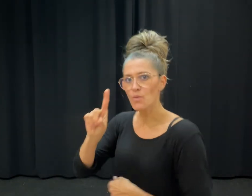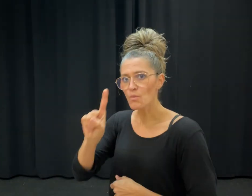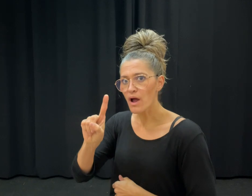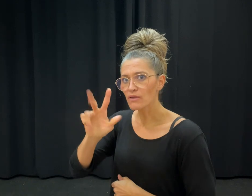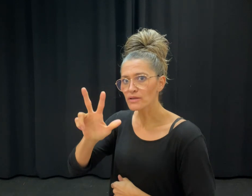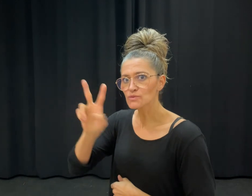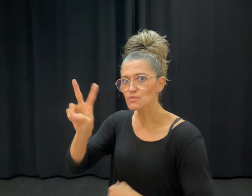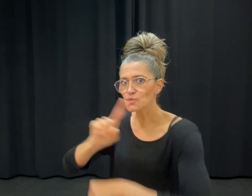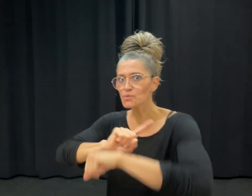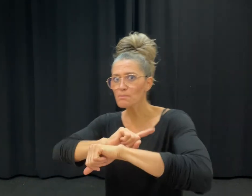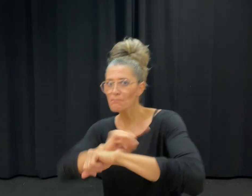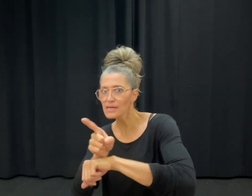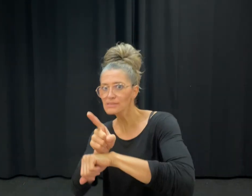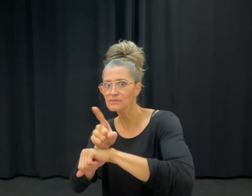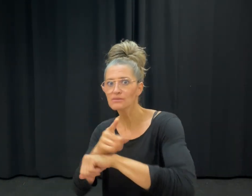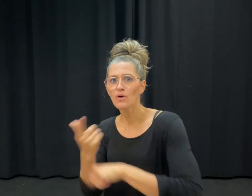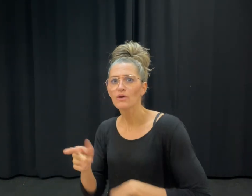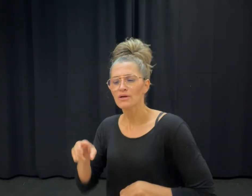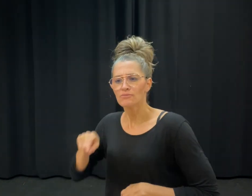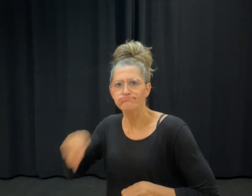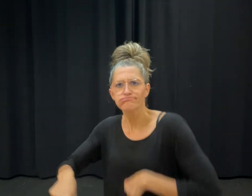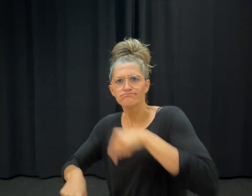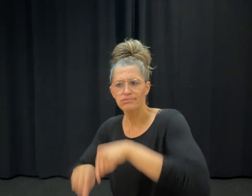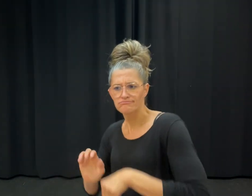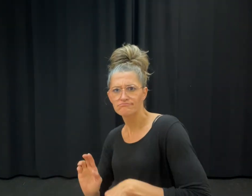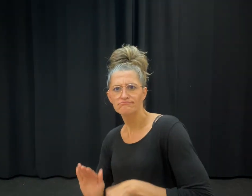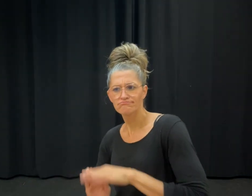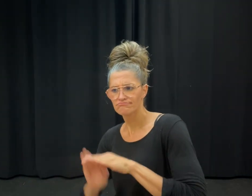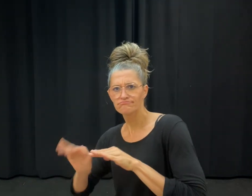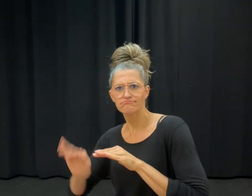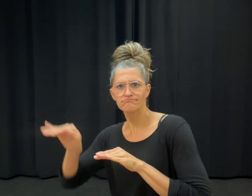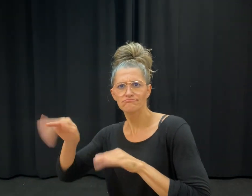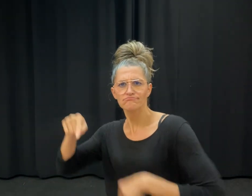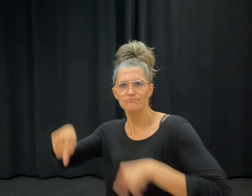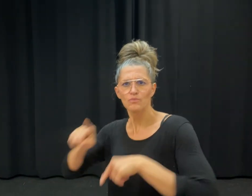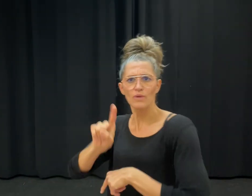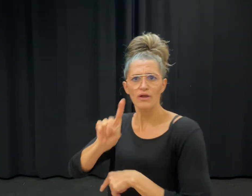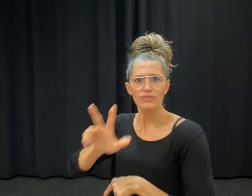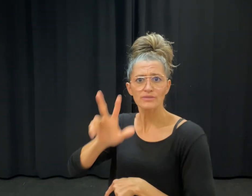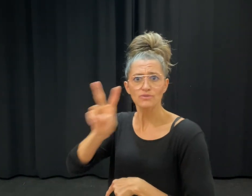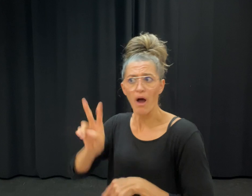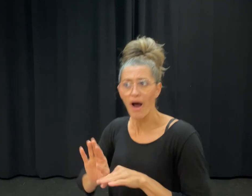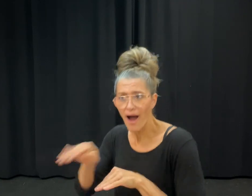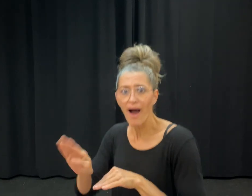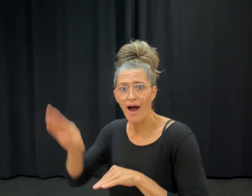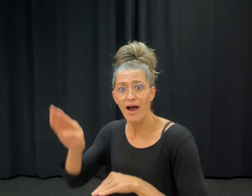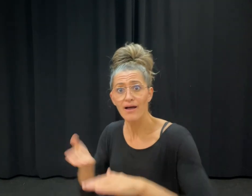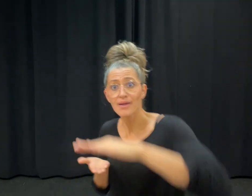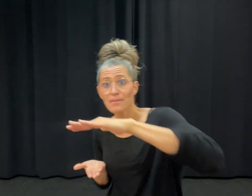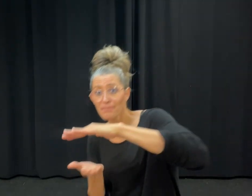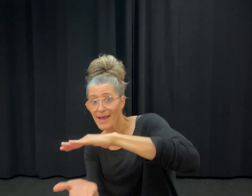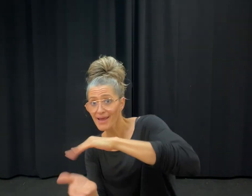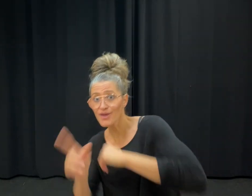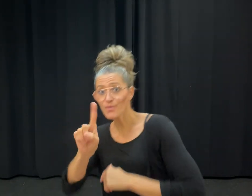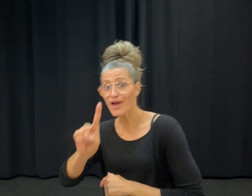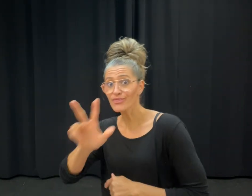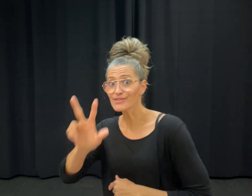climb 132 steps, bake 132 biscuits, and